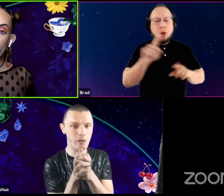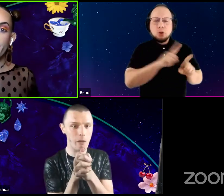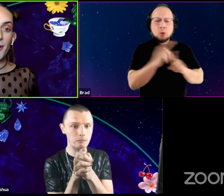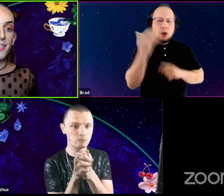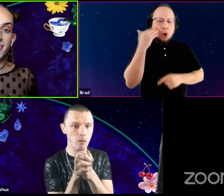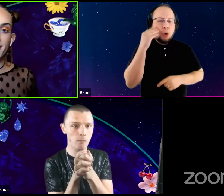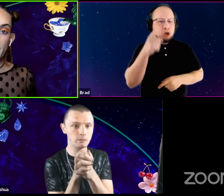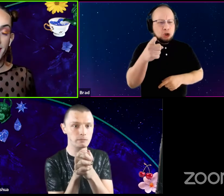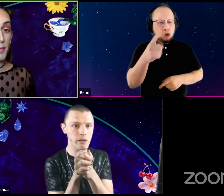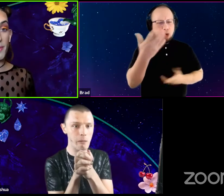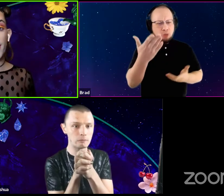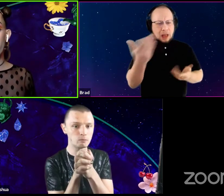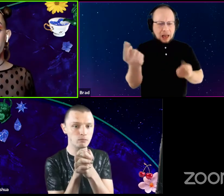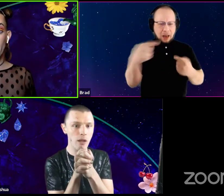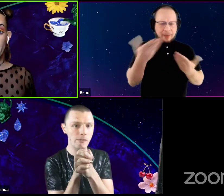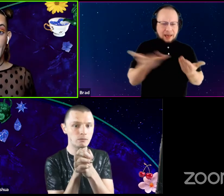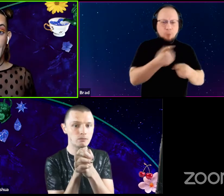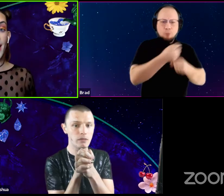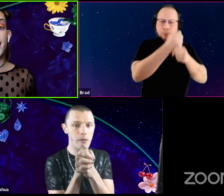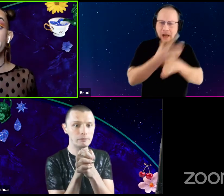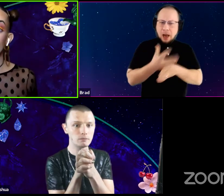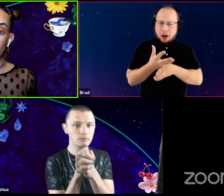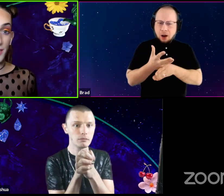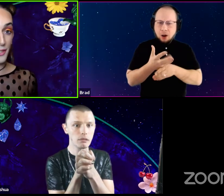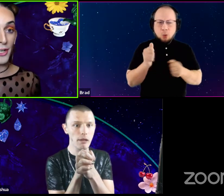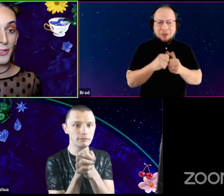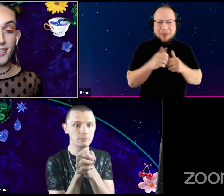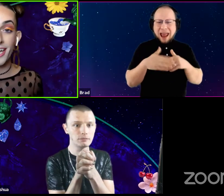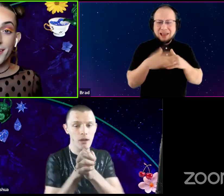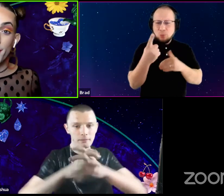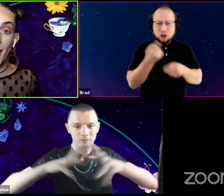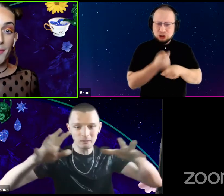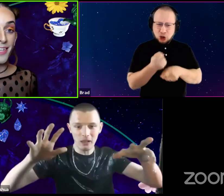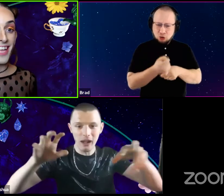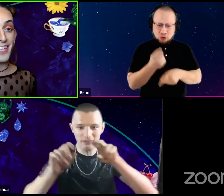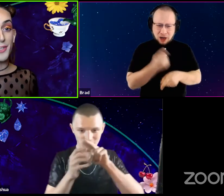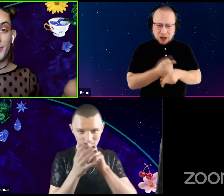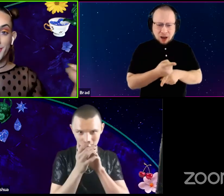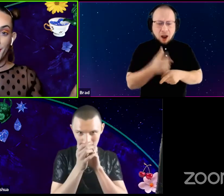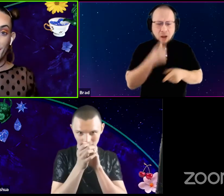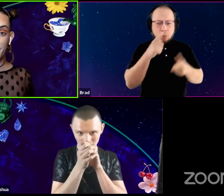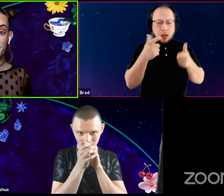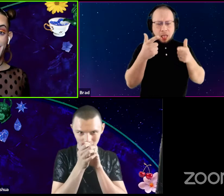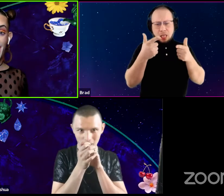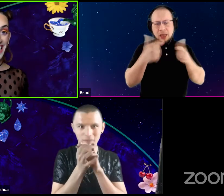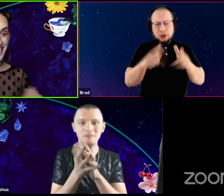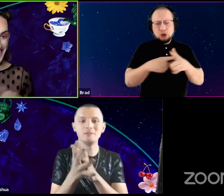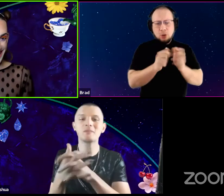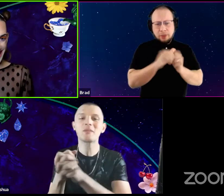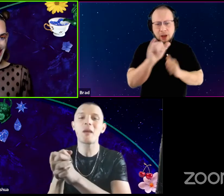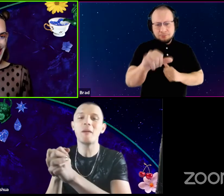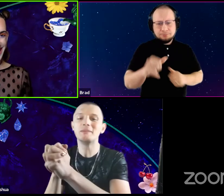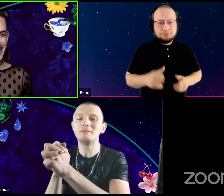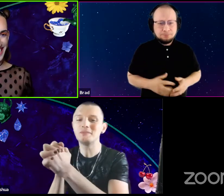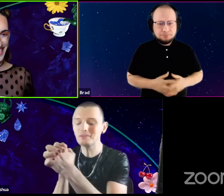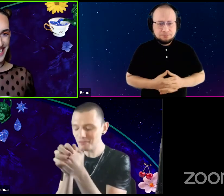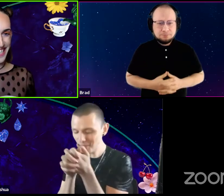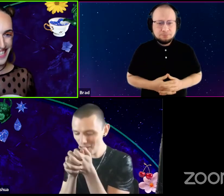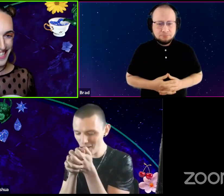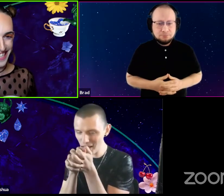to this space prepared with at least one joke. So I'm going to let you start off with that. Okay.